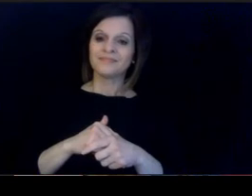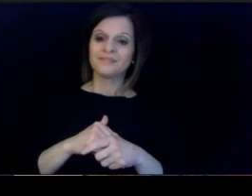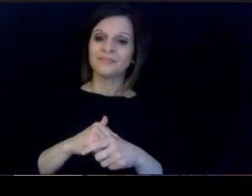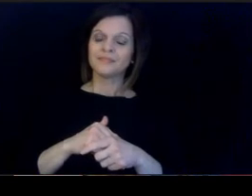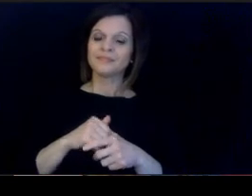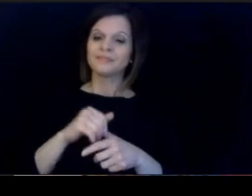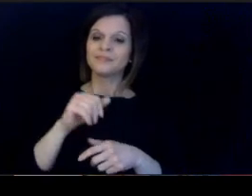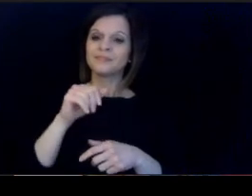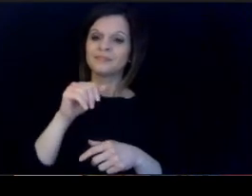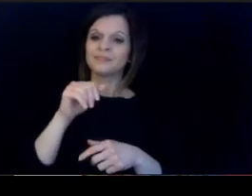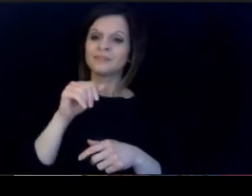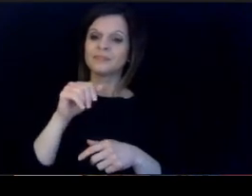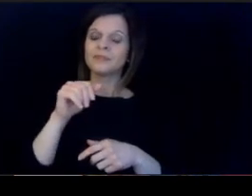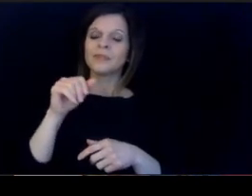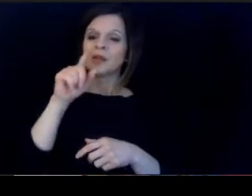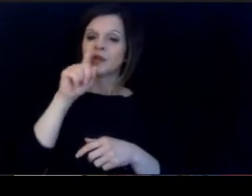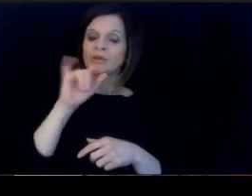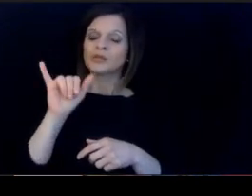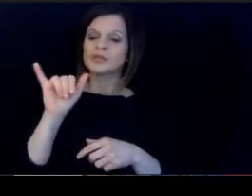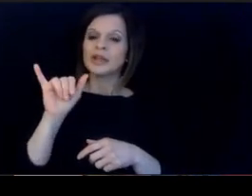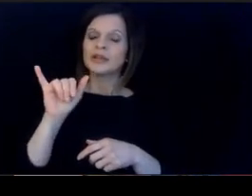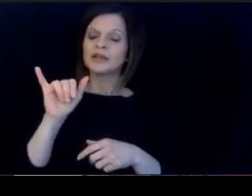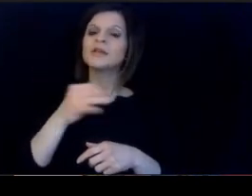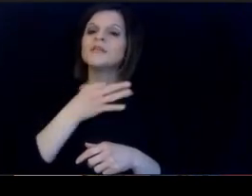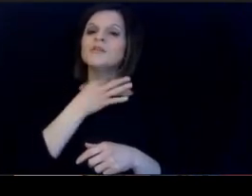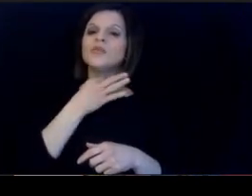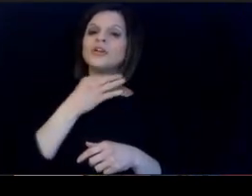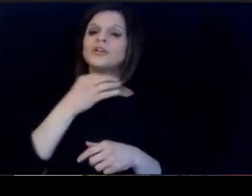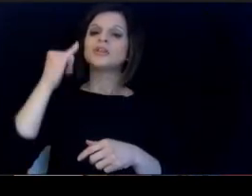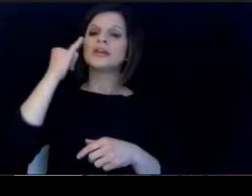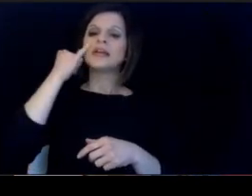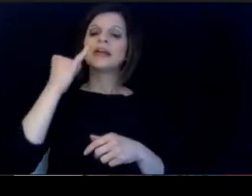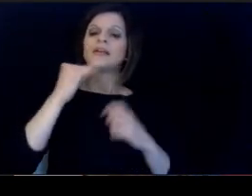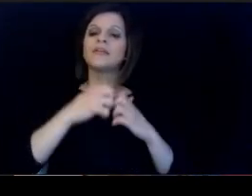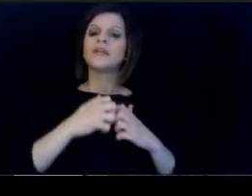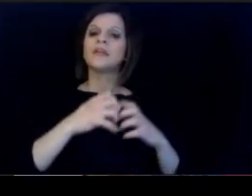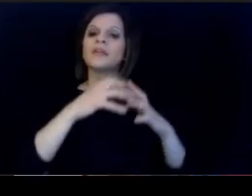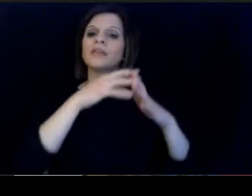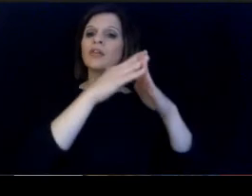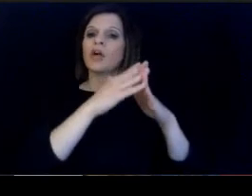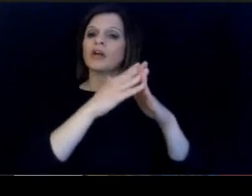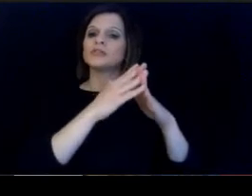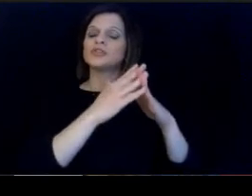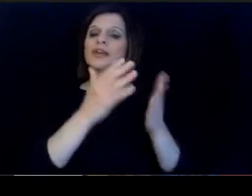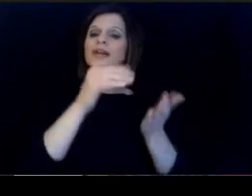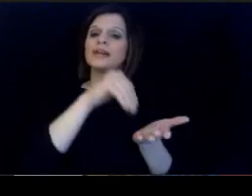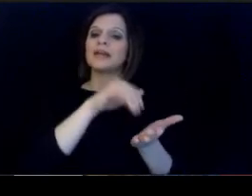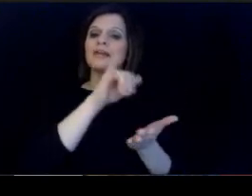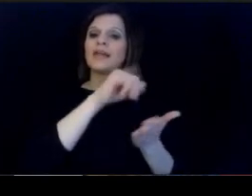oing to see it. Looks like there's going to be. Wondering if the relaunch rollout of the program?